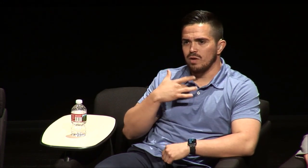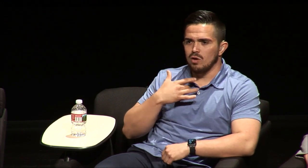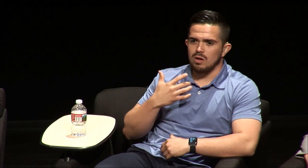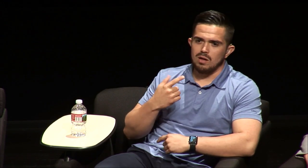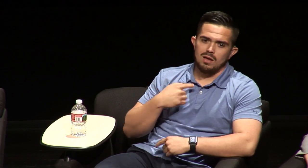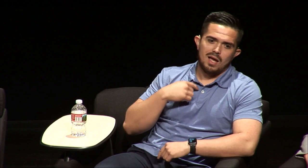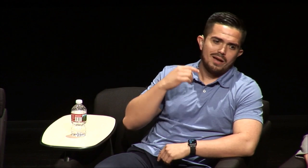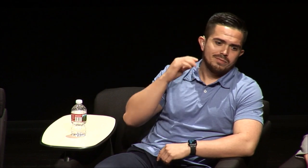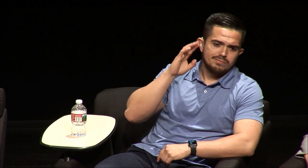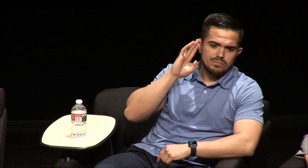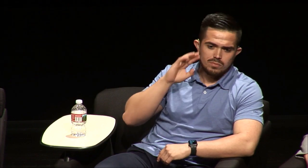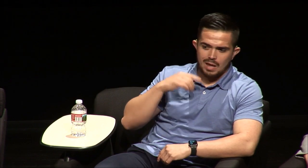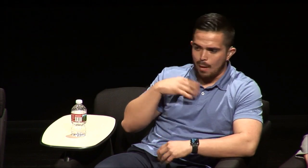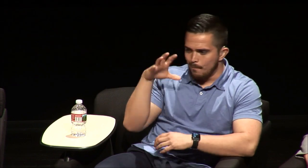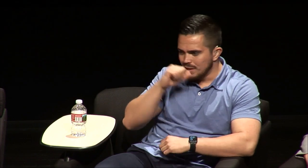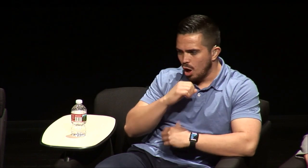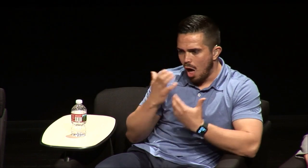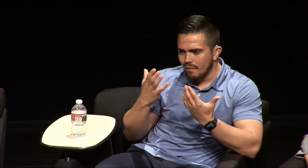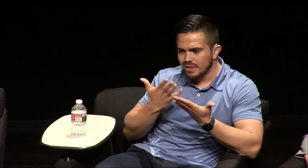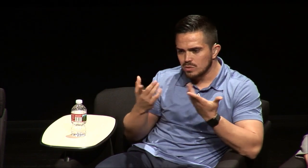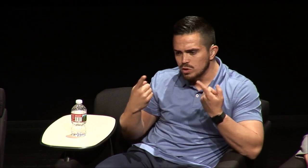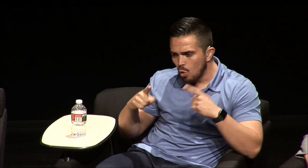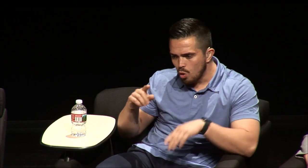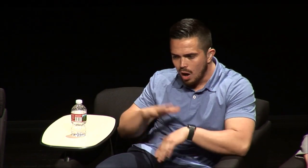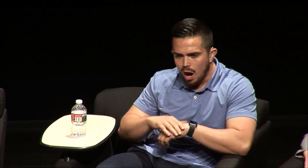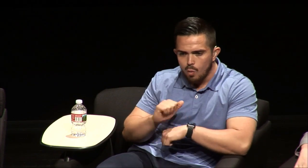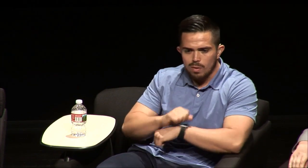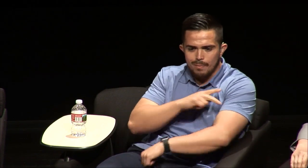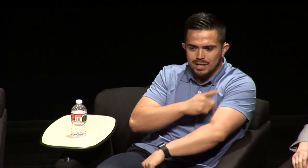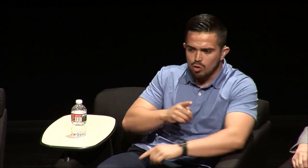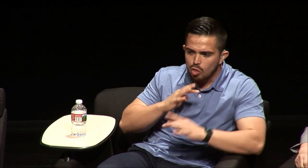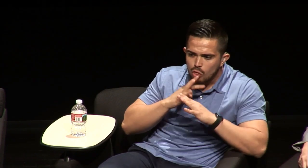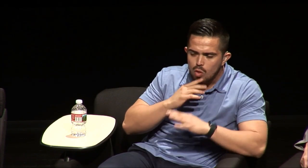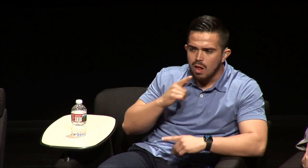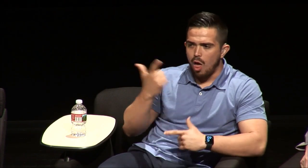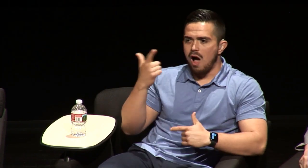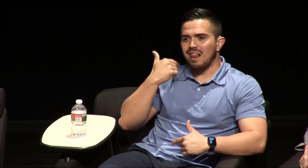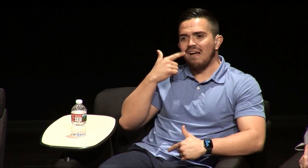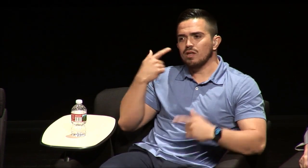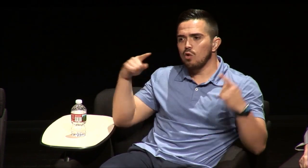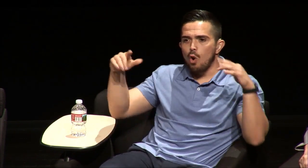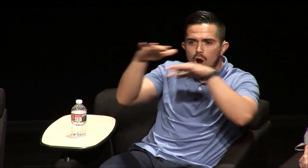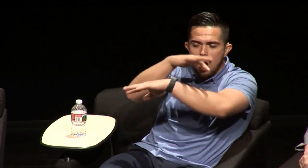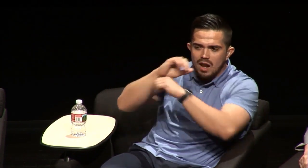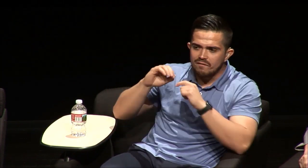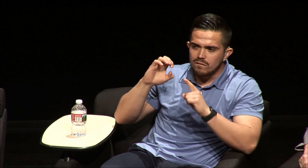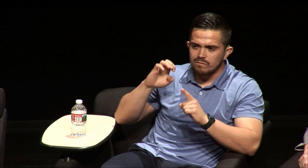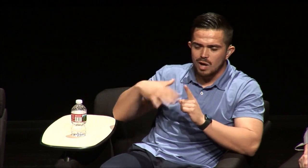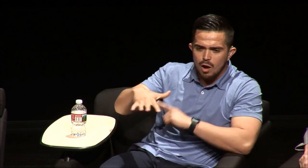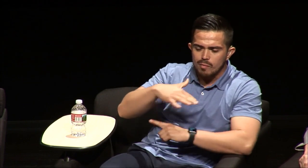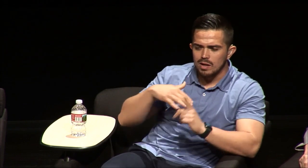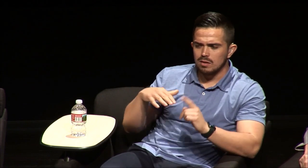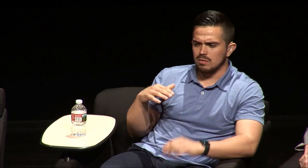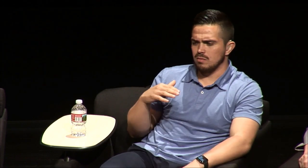experiences where I felt like you know I'm missing a lot of things that are going on with work with patients you know a lot of laughing going on in my